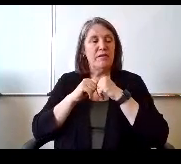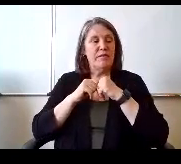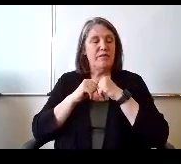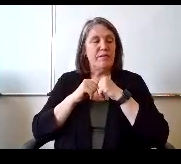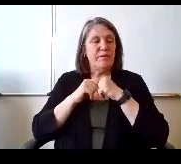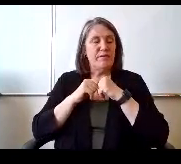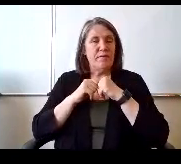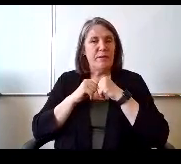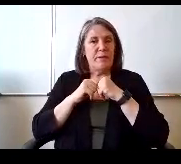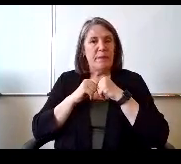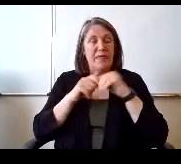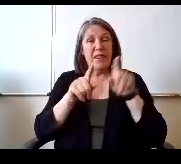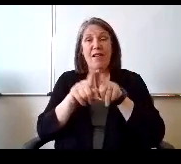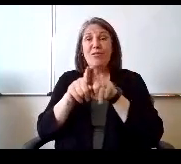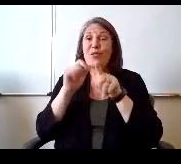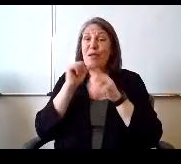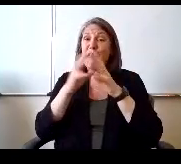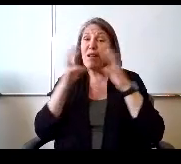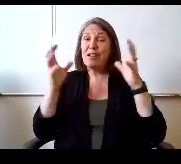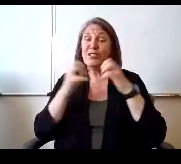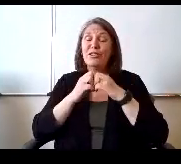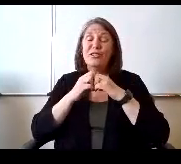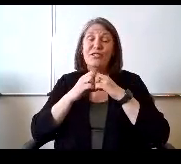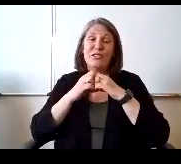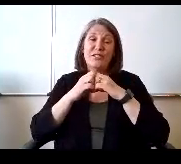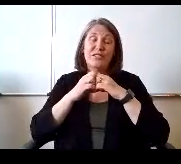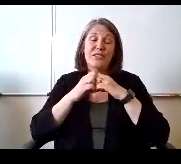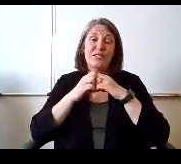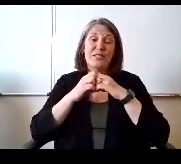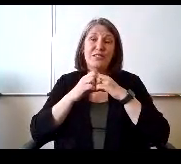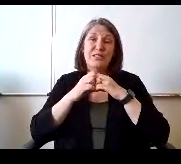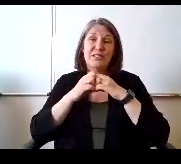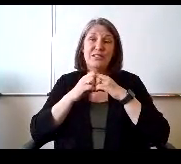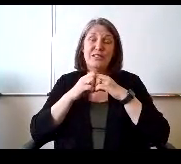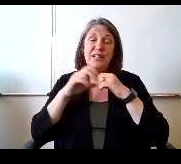Also, not much. Did have the opportunity